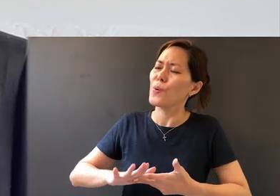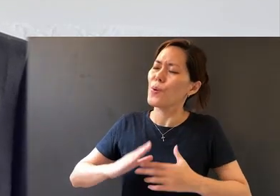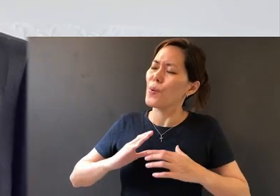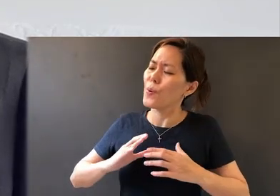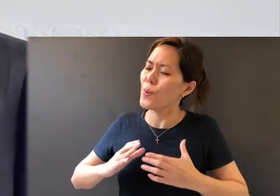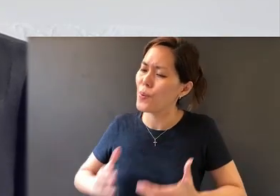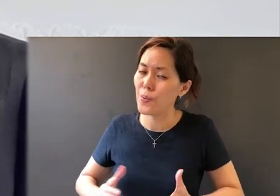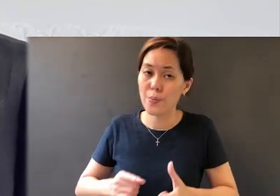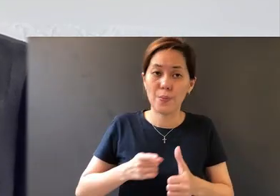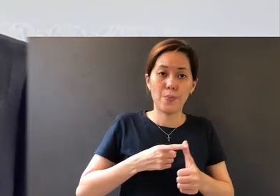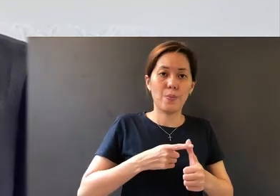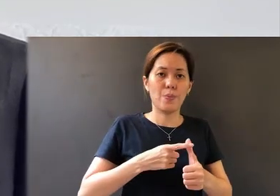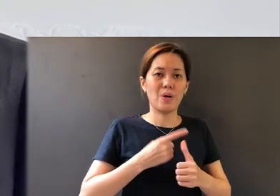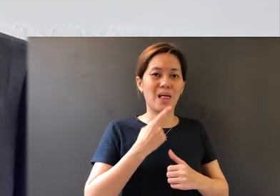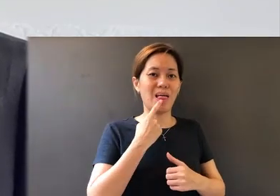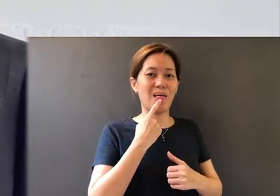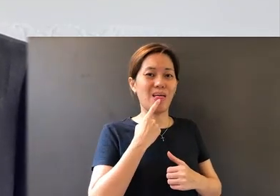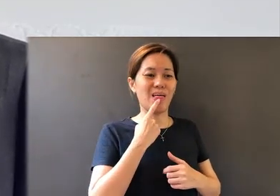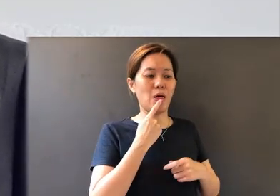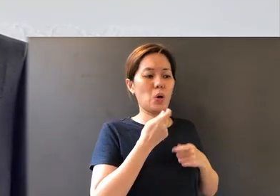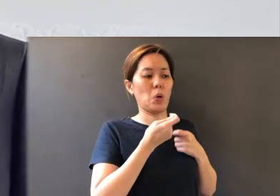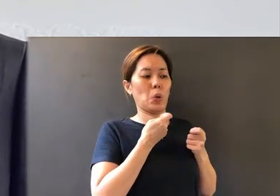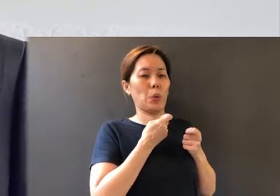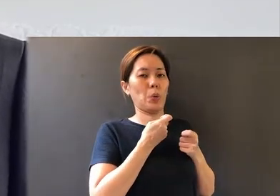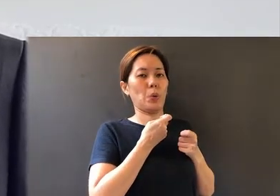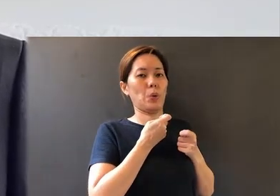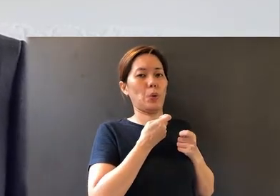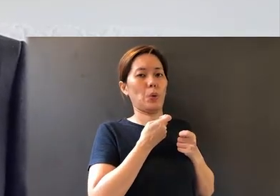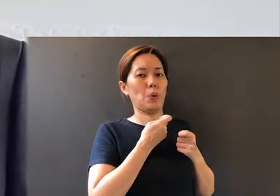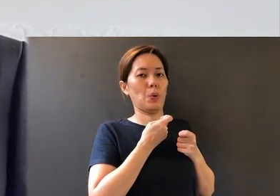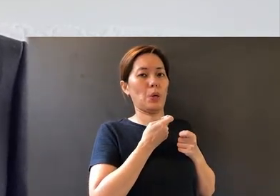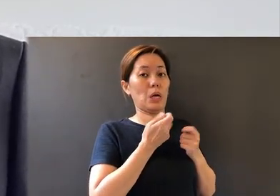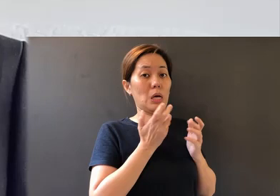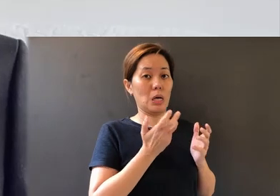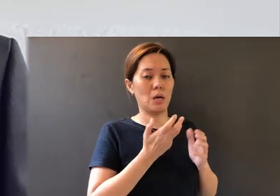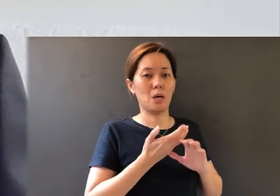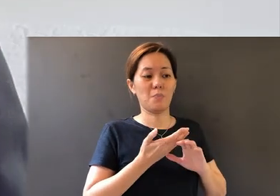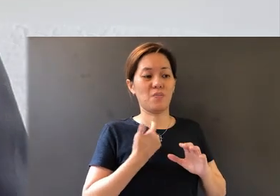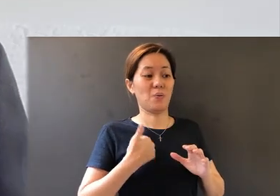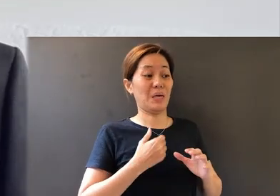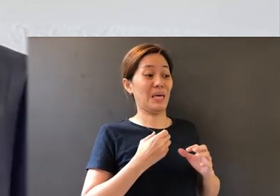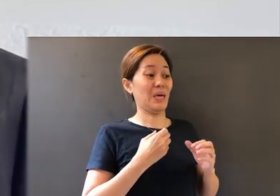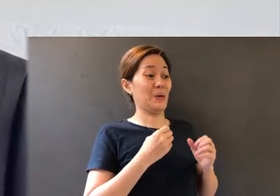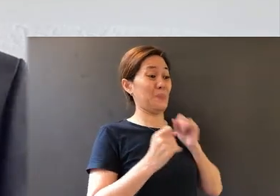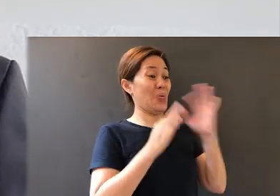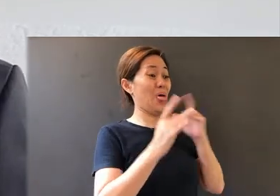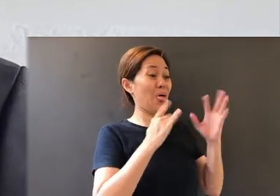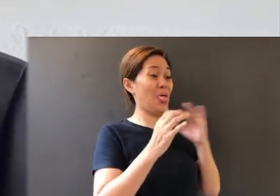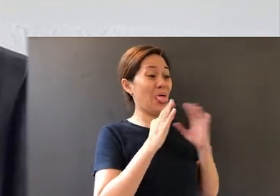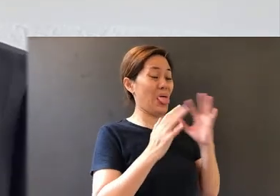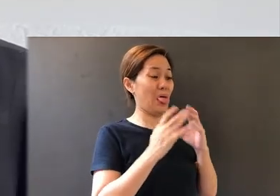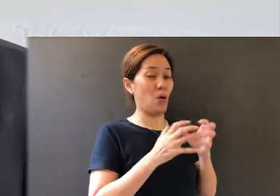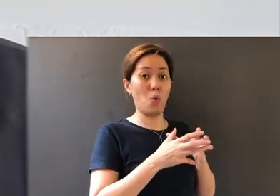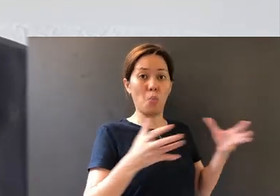A controlled tongue: before we would speak too fast or too much,